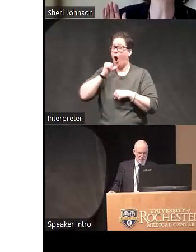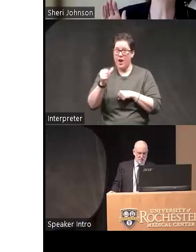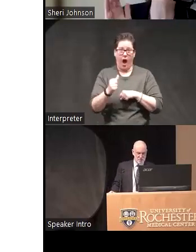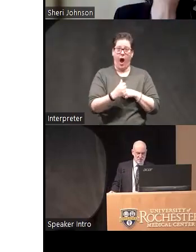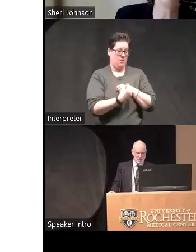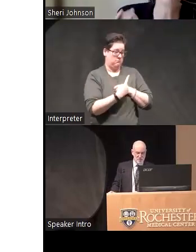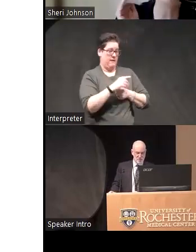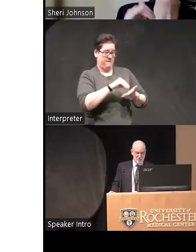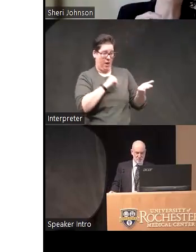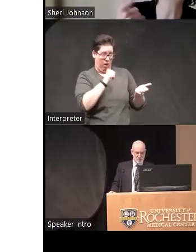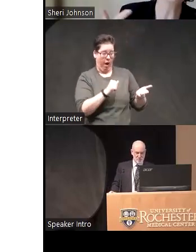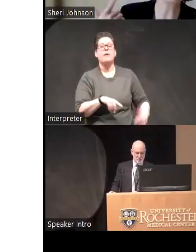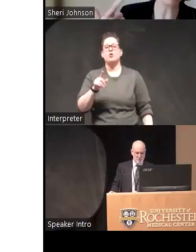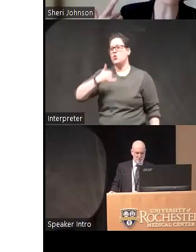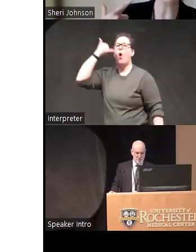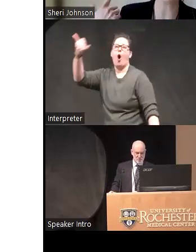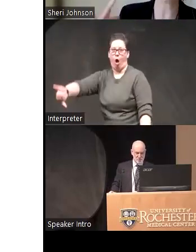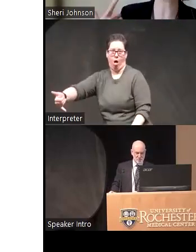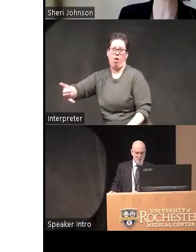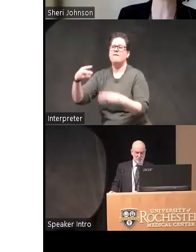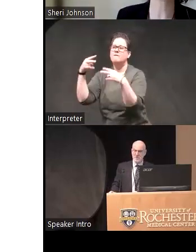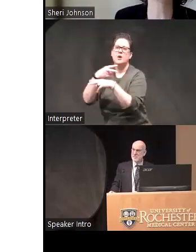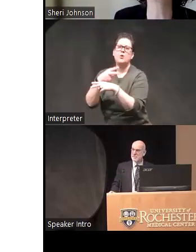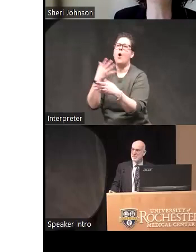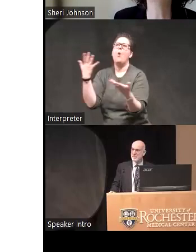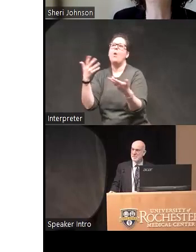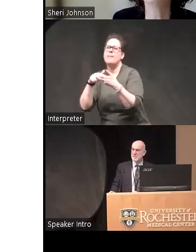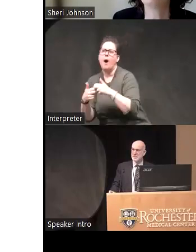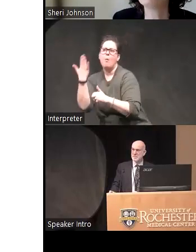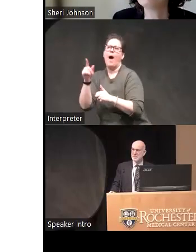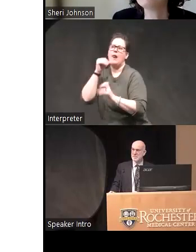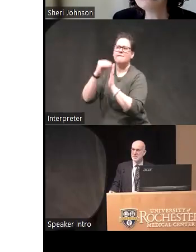you get on the phone and call and work through the barriers and make sure that it's workable we